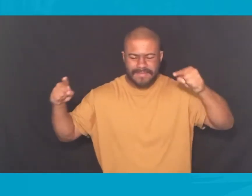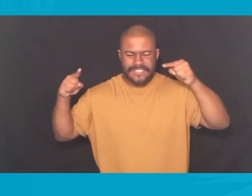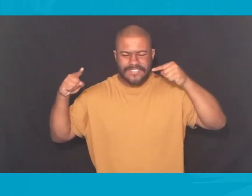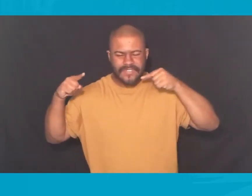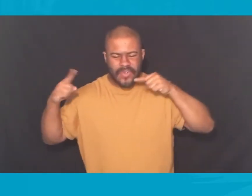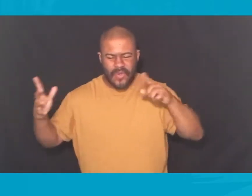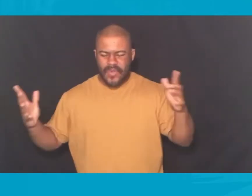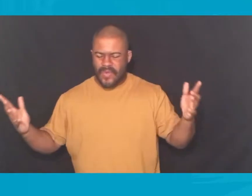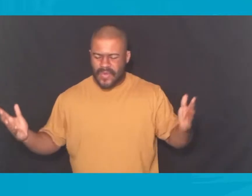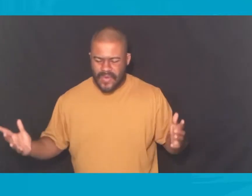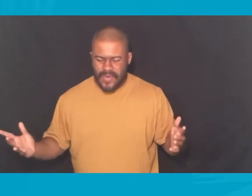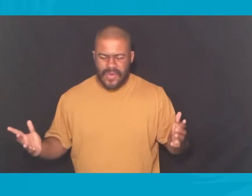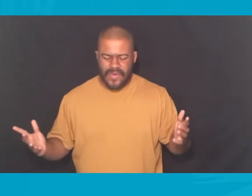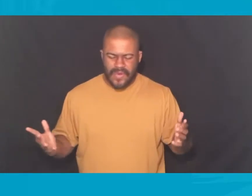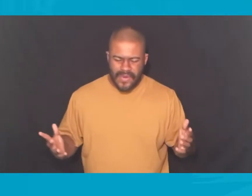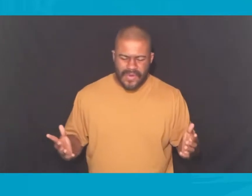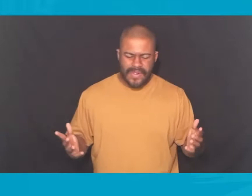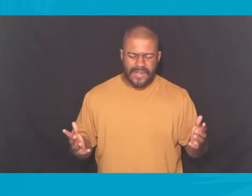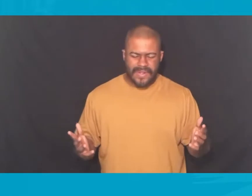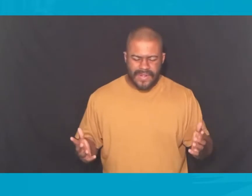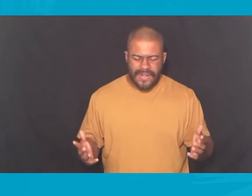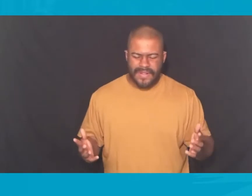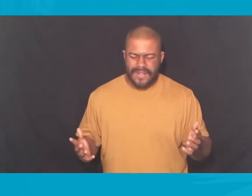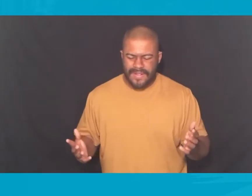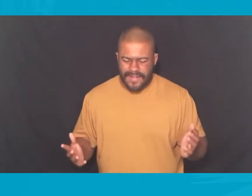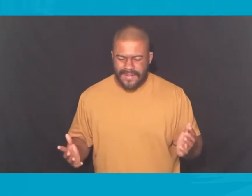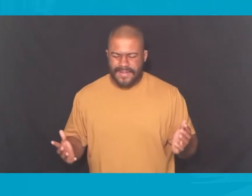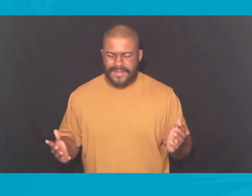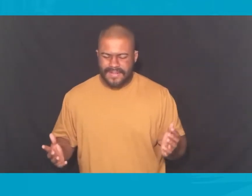What you are famous for